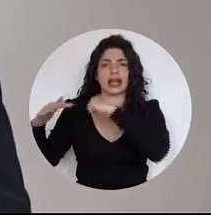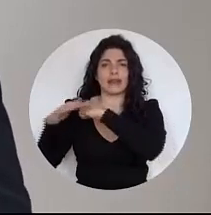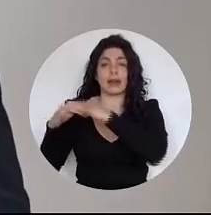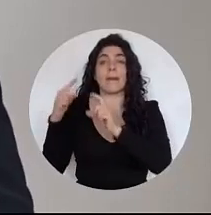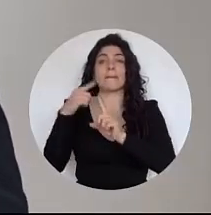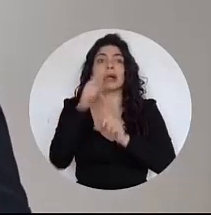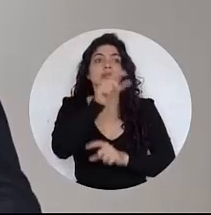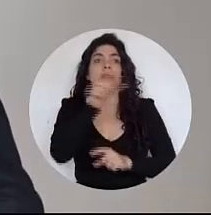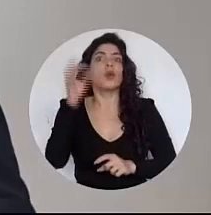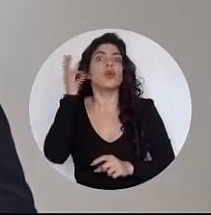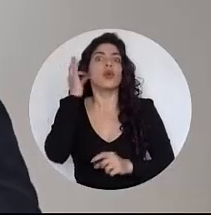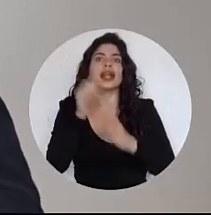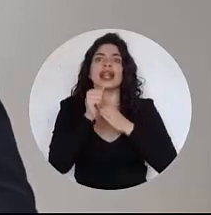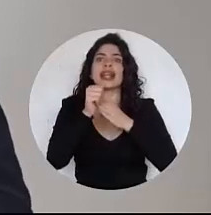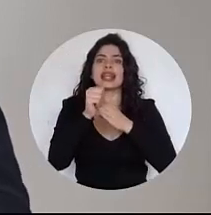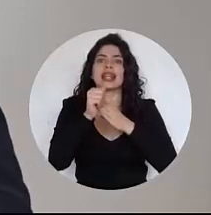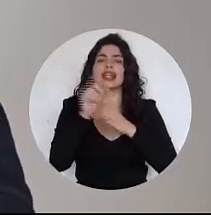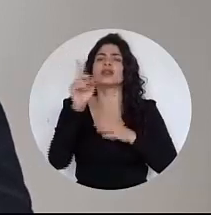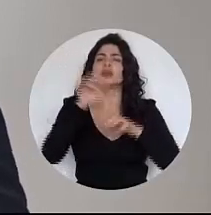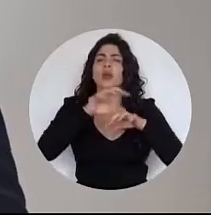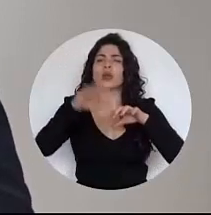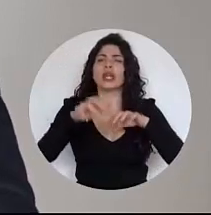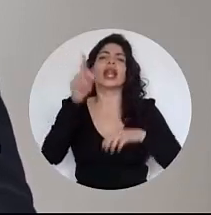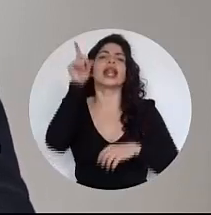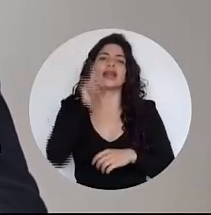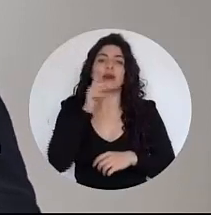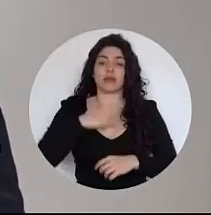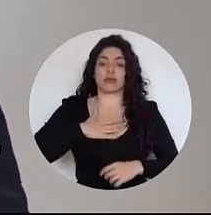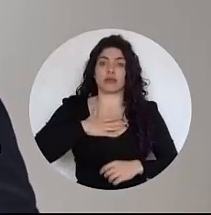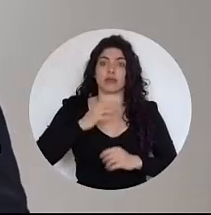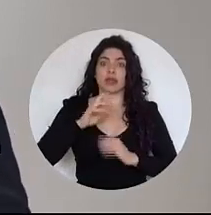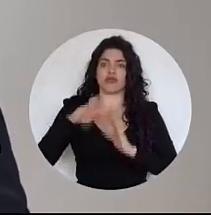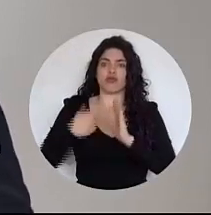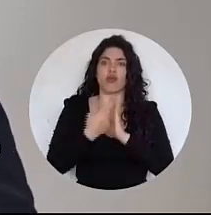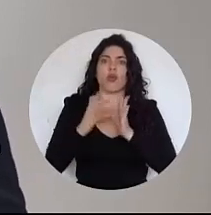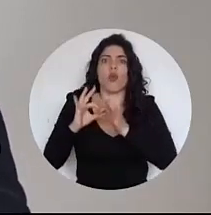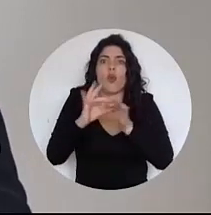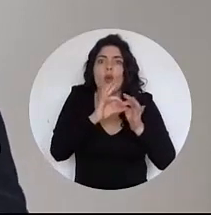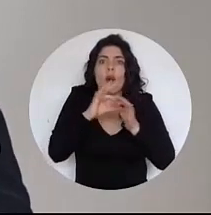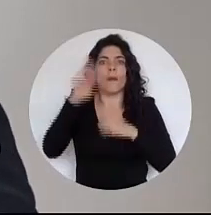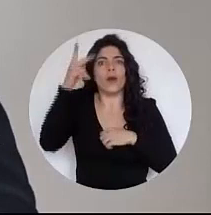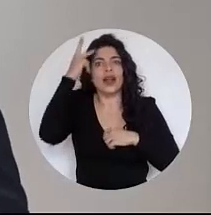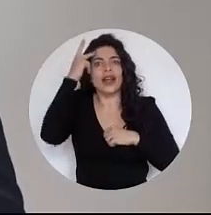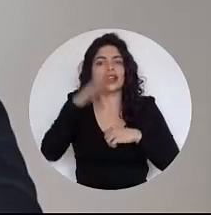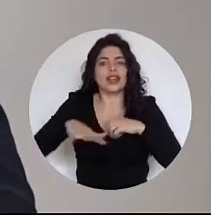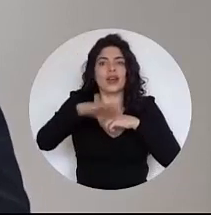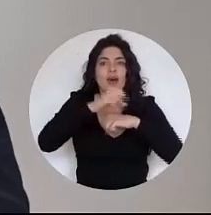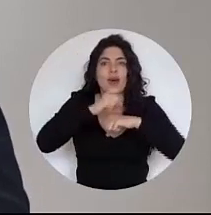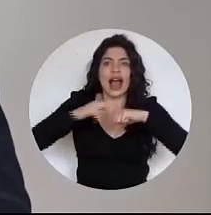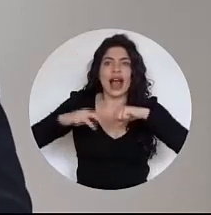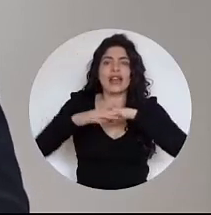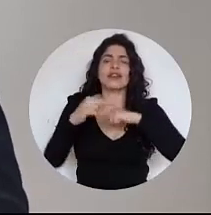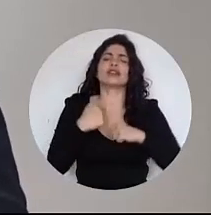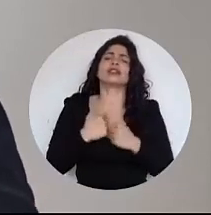leaders of the canton of Limon, in my capacity as political coordinator of the Caribbean region, I would like to